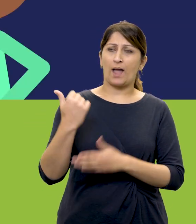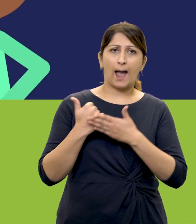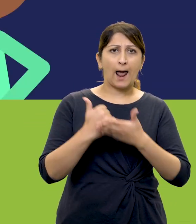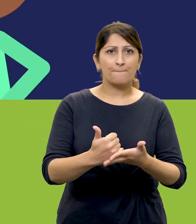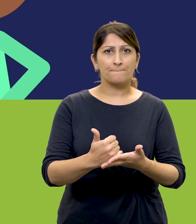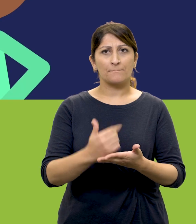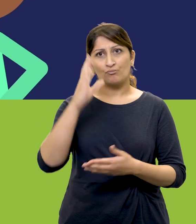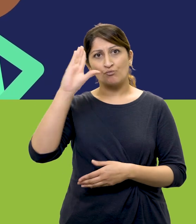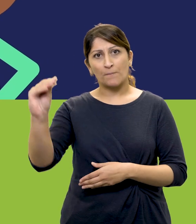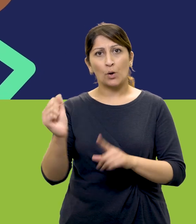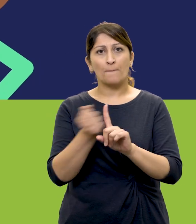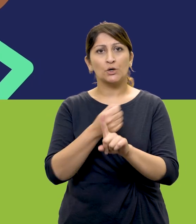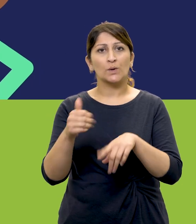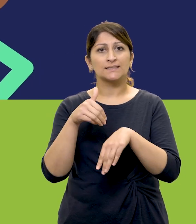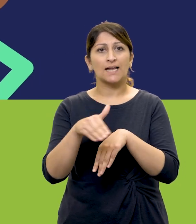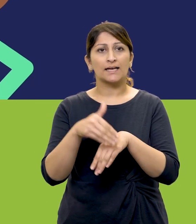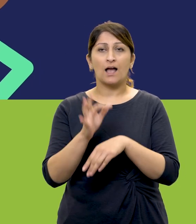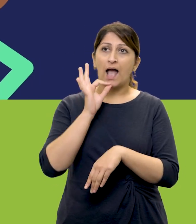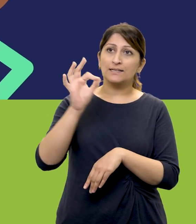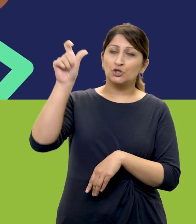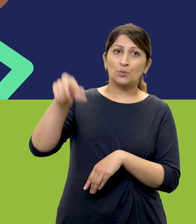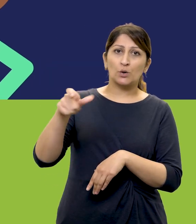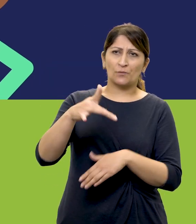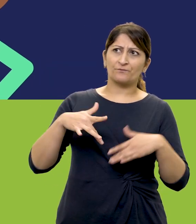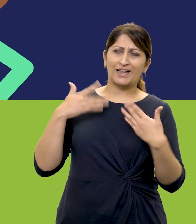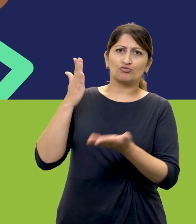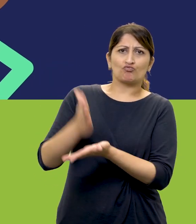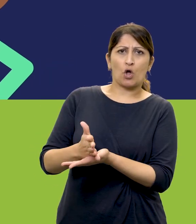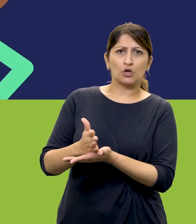report abuse or neglect, please ask someone you trust as soon as you can.